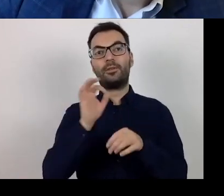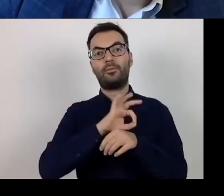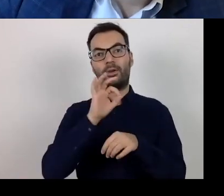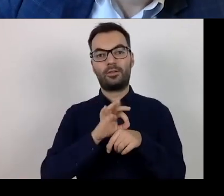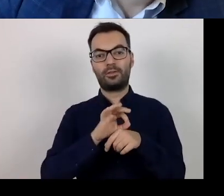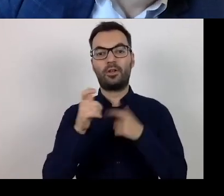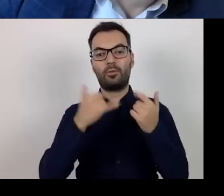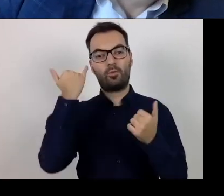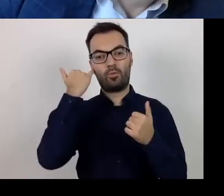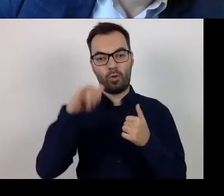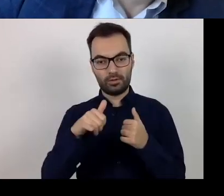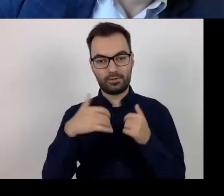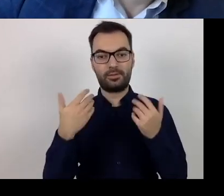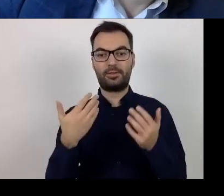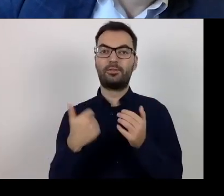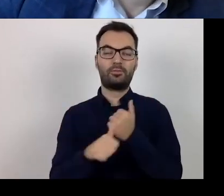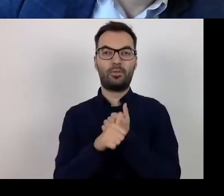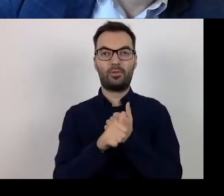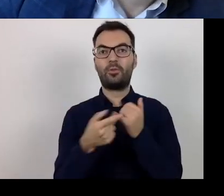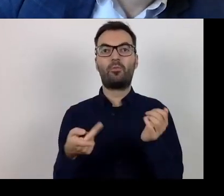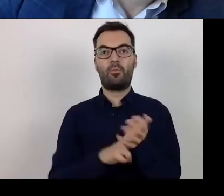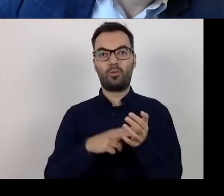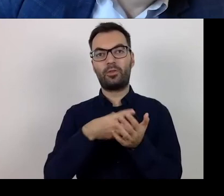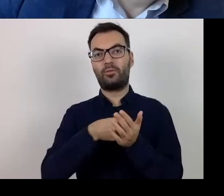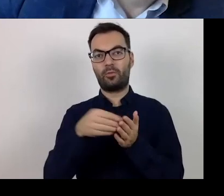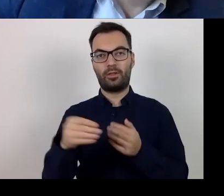you are making the mistake resulting from double financing.